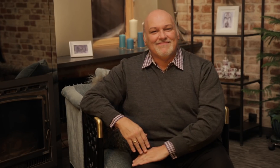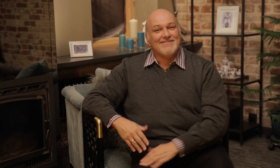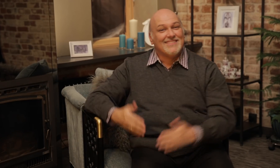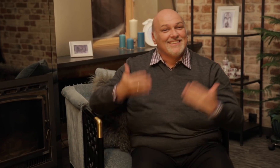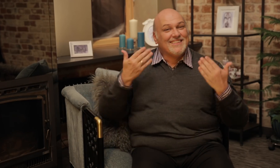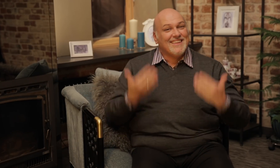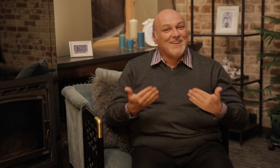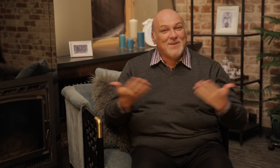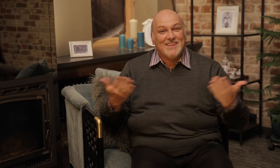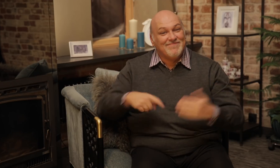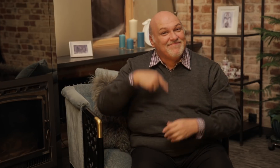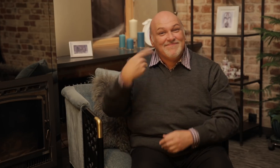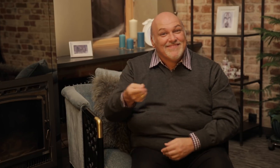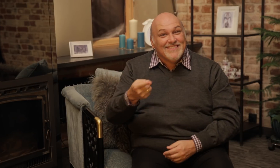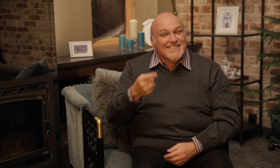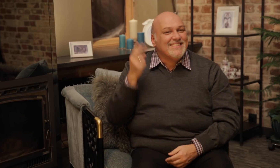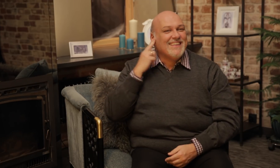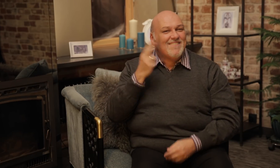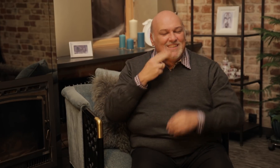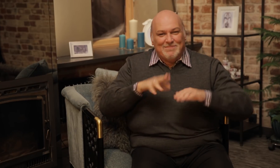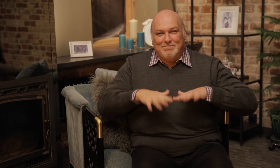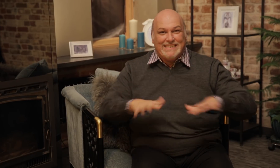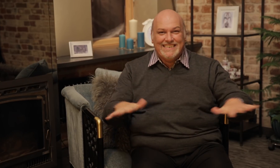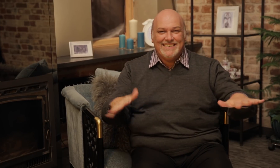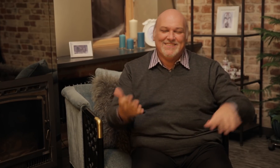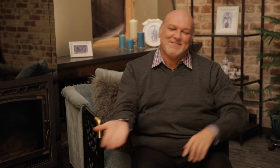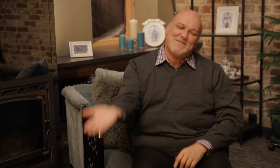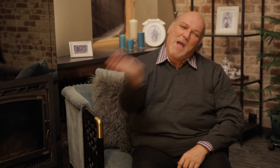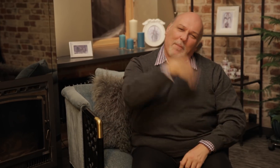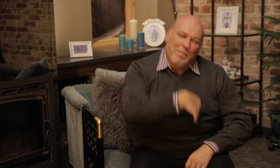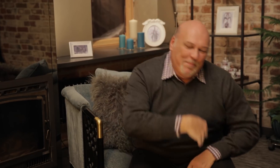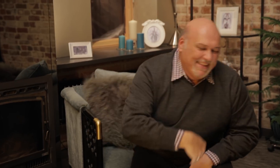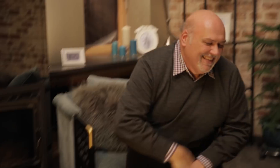Now, it's DeafBeat time. Follow me!